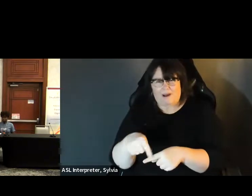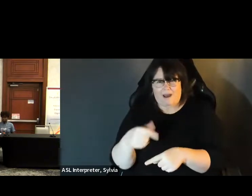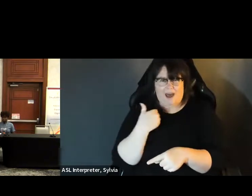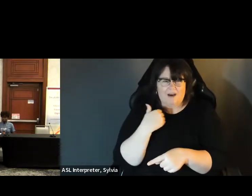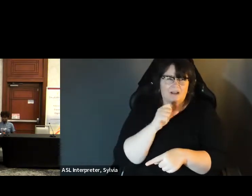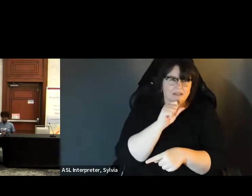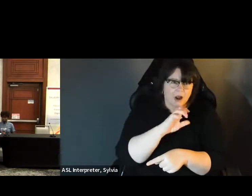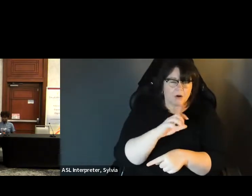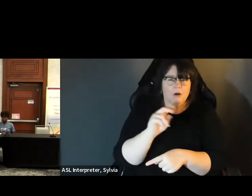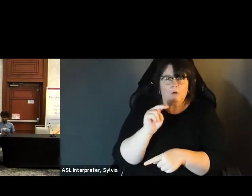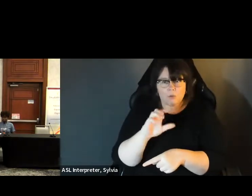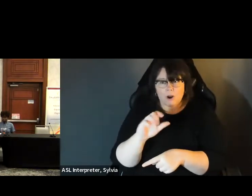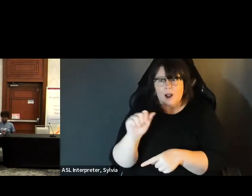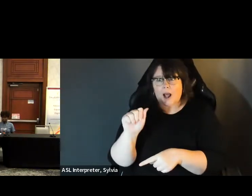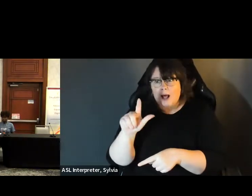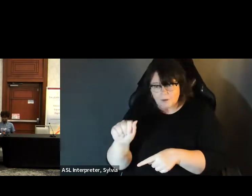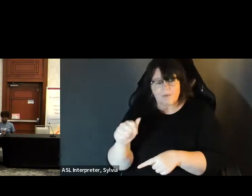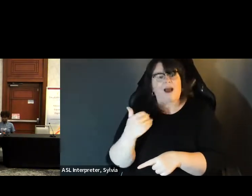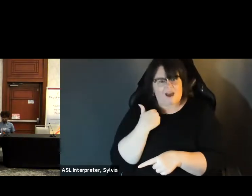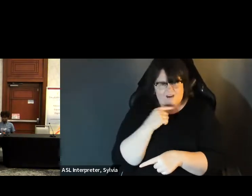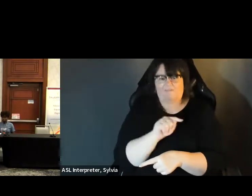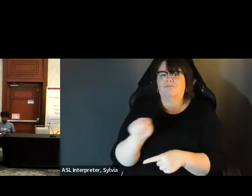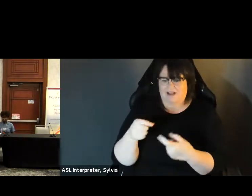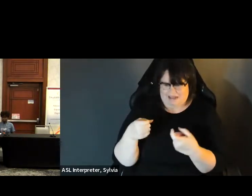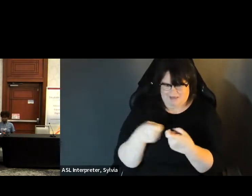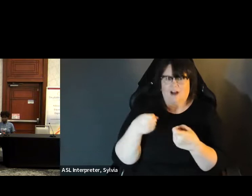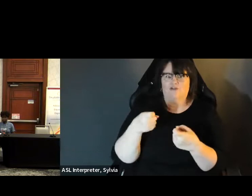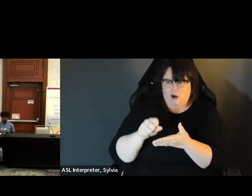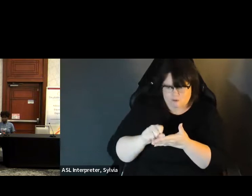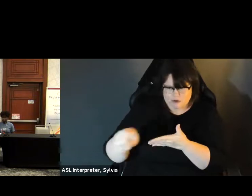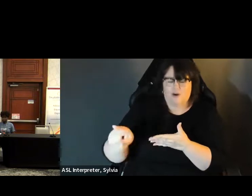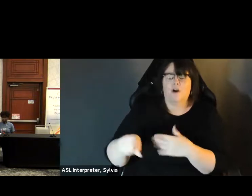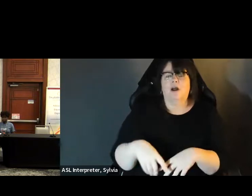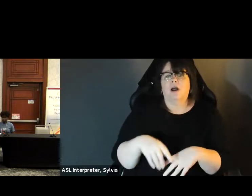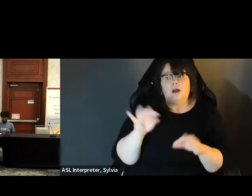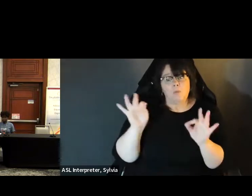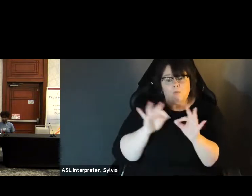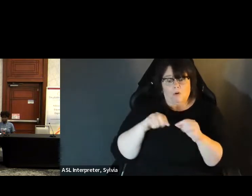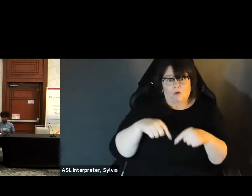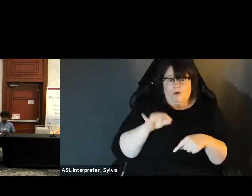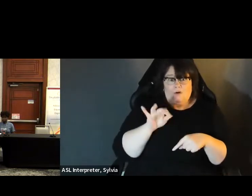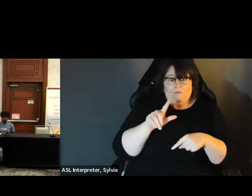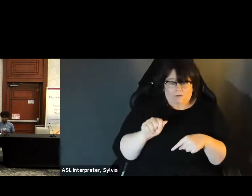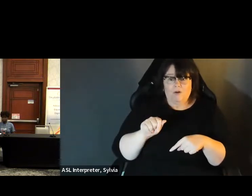The most recent one was the State of Massachusetts, but just up the street from you all we have, you know, South Carolina and Alabama and North Carolina. just up the street from you all we have South Carolina and